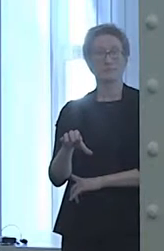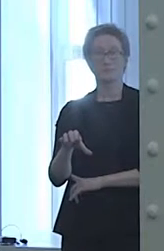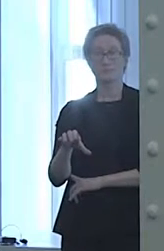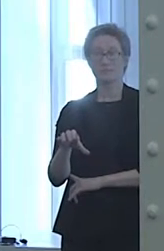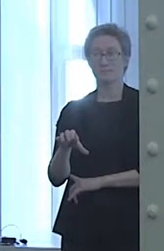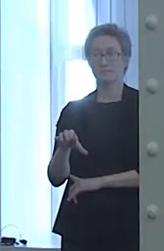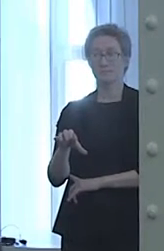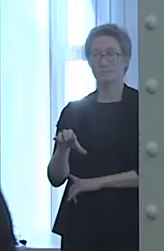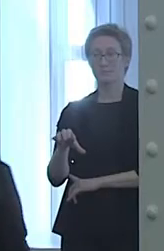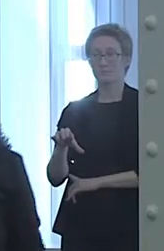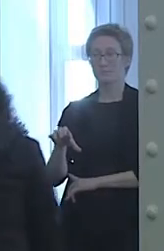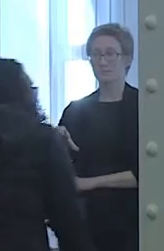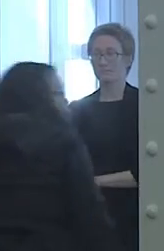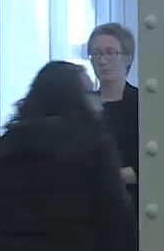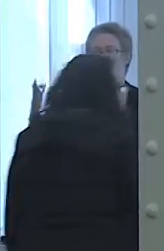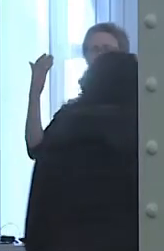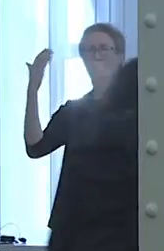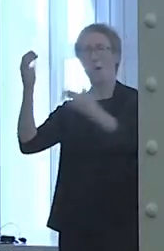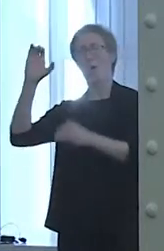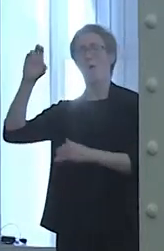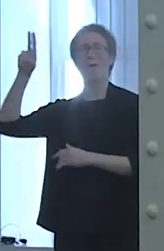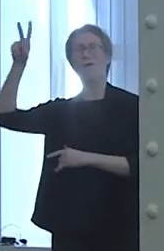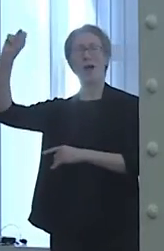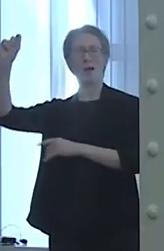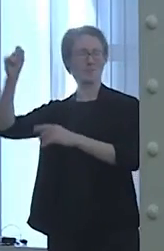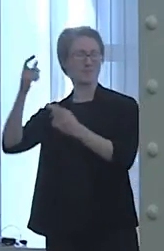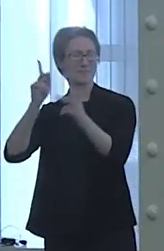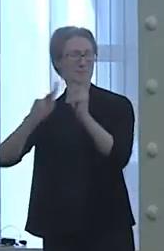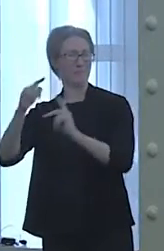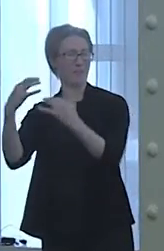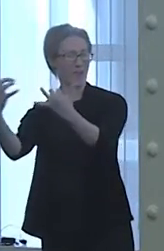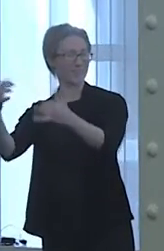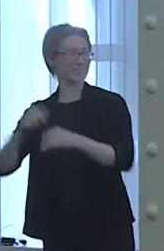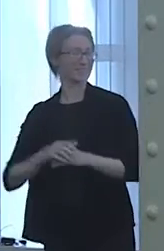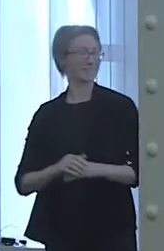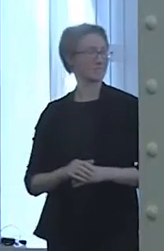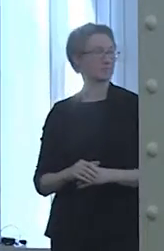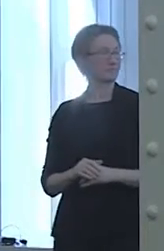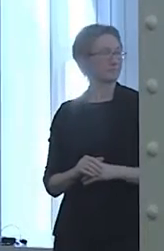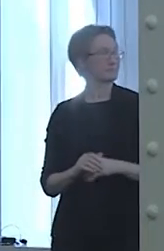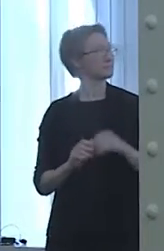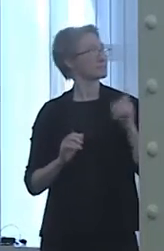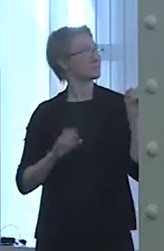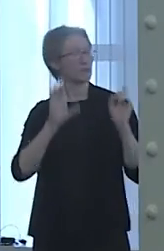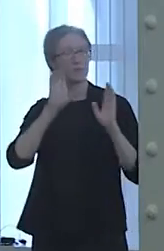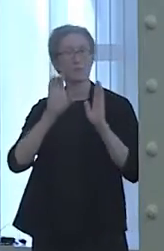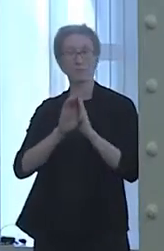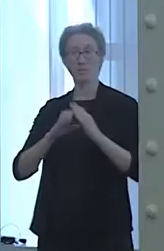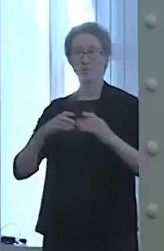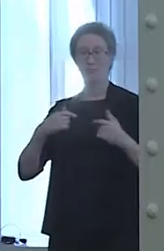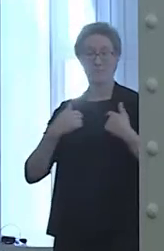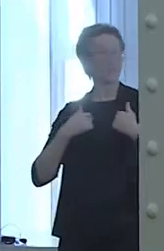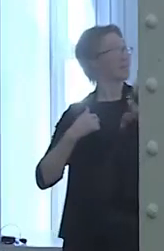My first slide features a picture of me wearing my Rocky boxing gloves praying in bed.